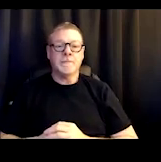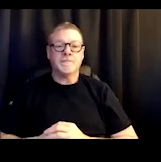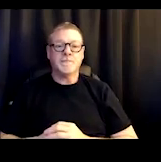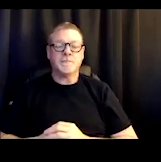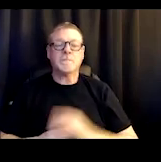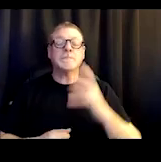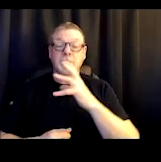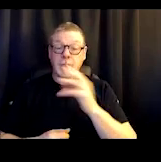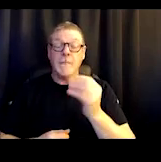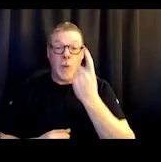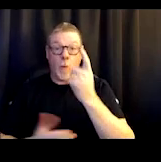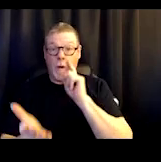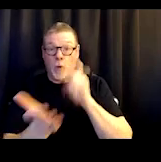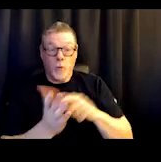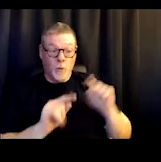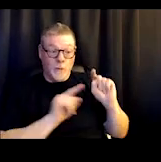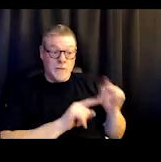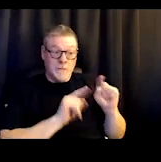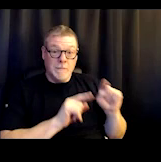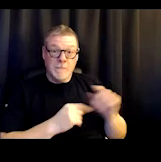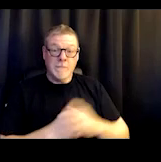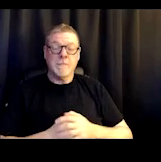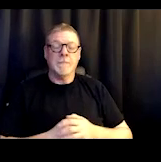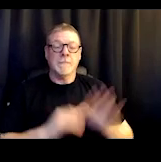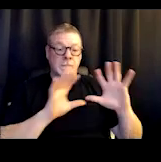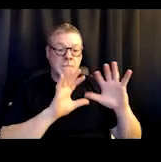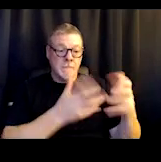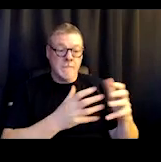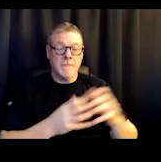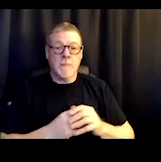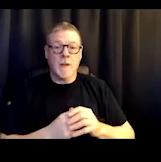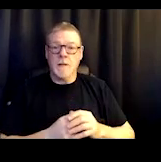And one of the things that I've seen is this group, they hit a bottom earlier.